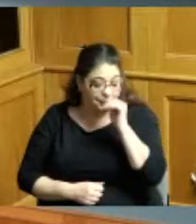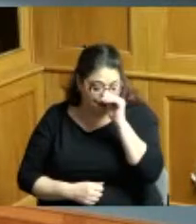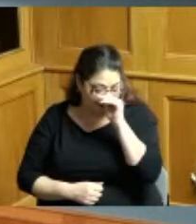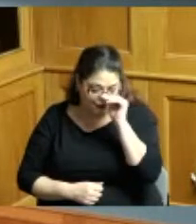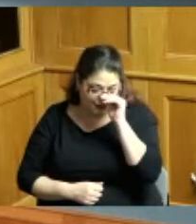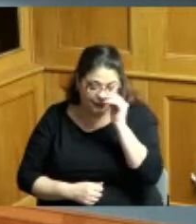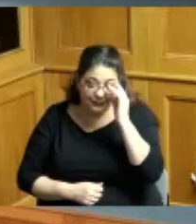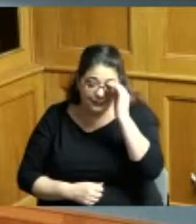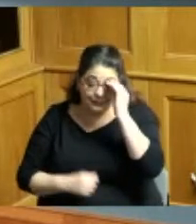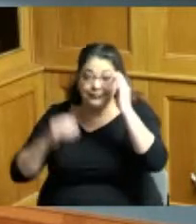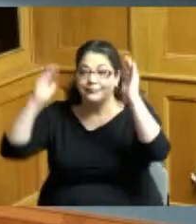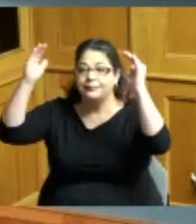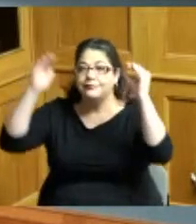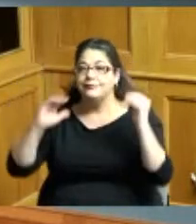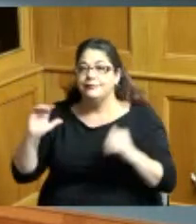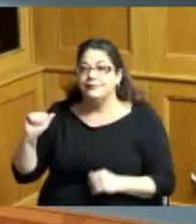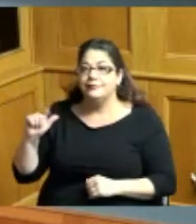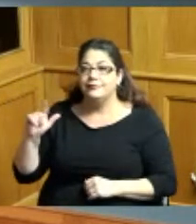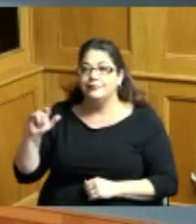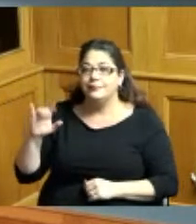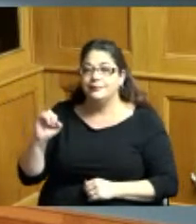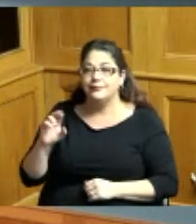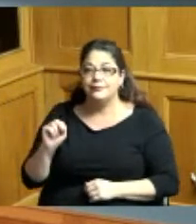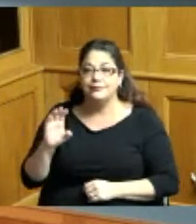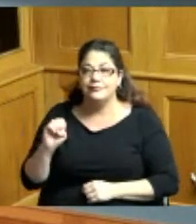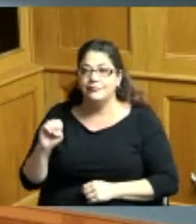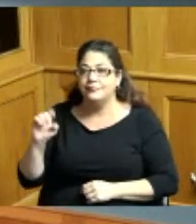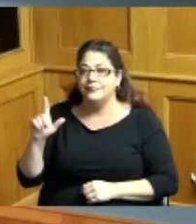my next honoree is Carl Westmoreland